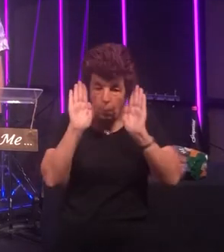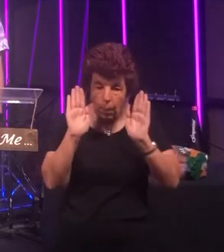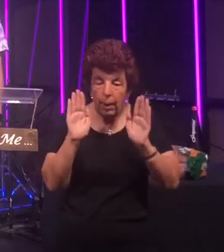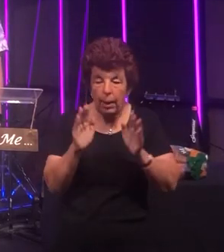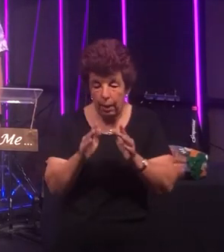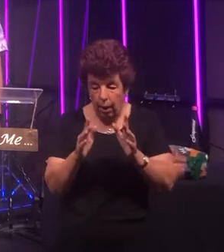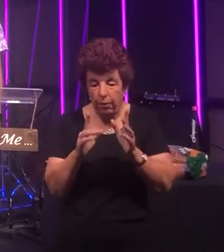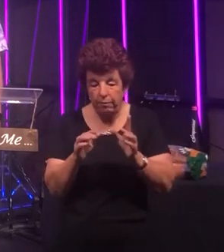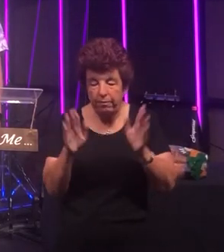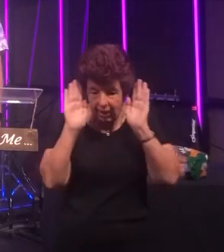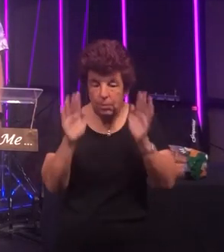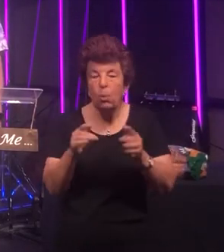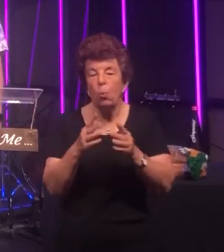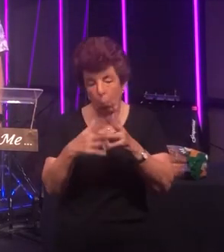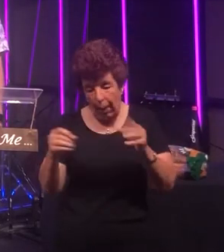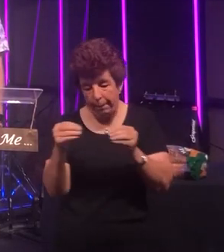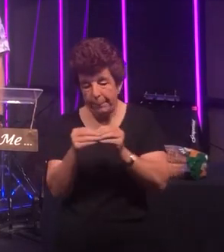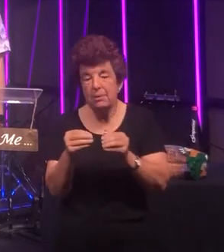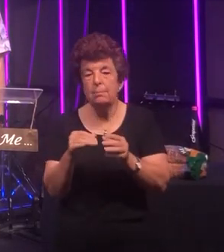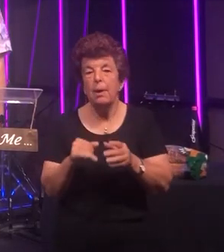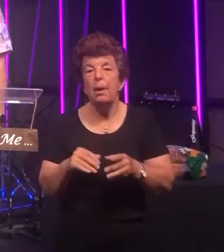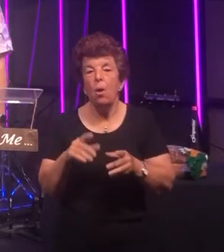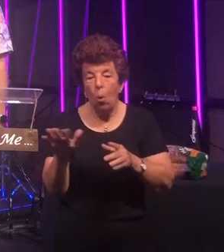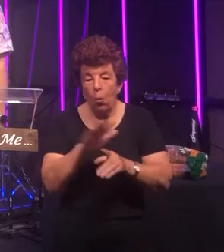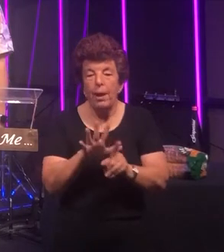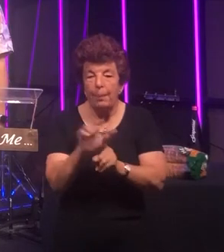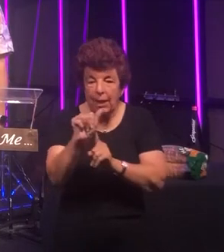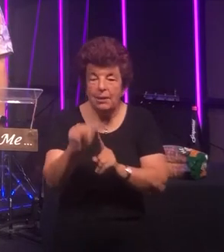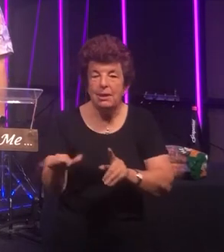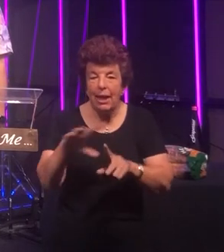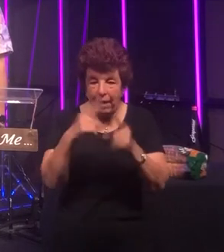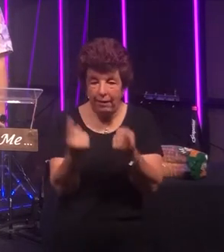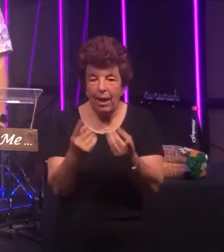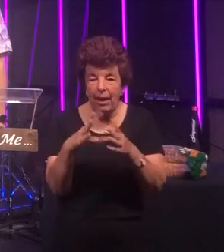Facebook for all of the updates and things that are happening here our